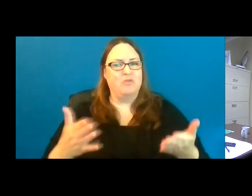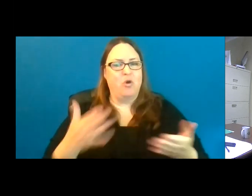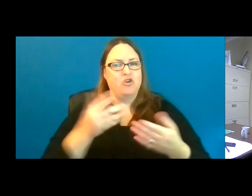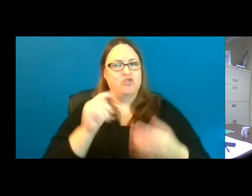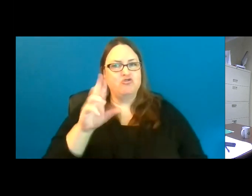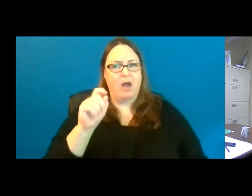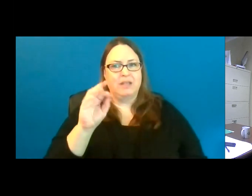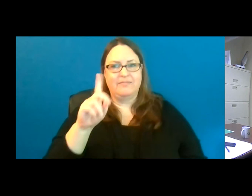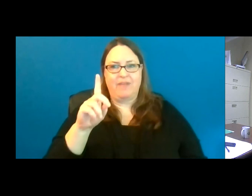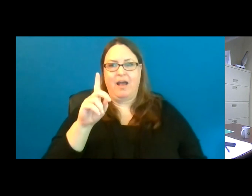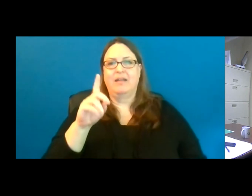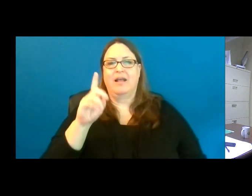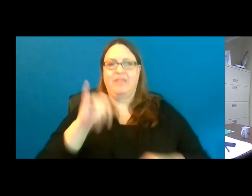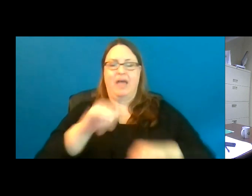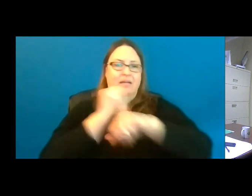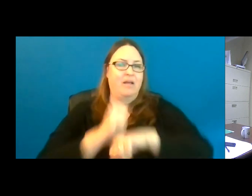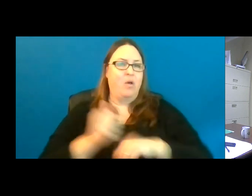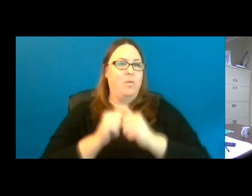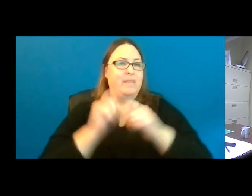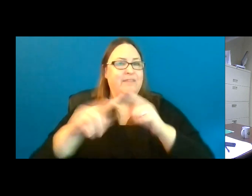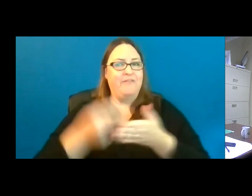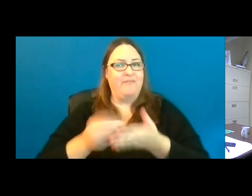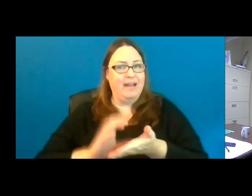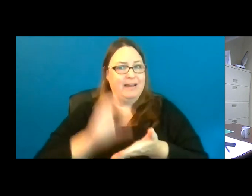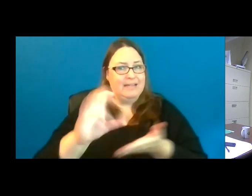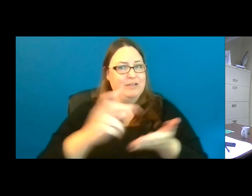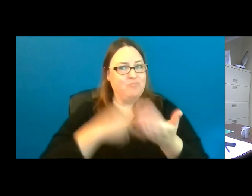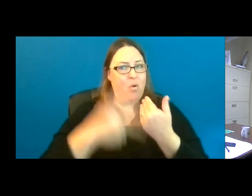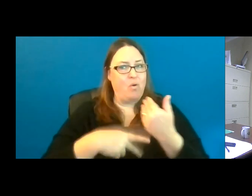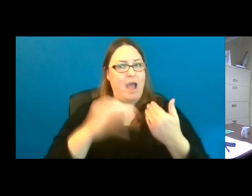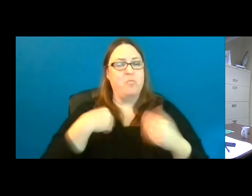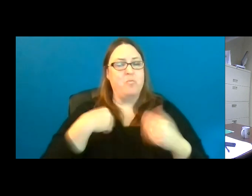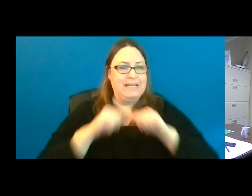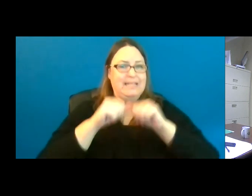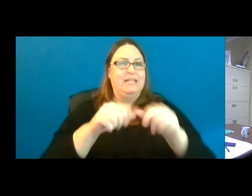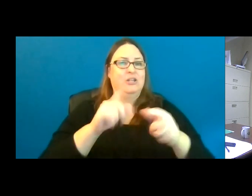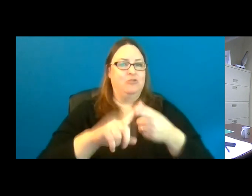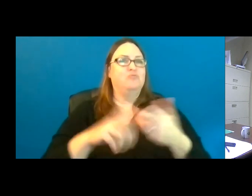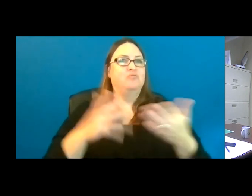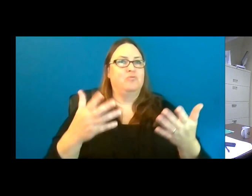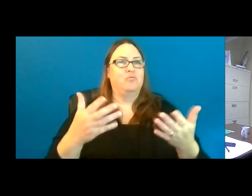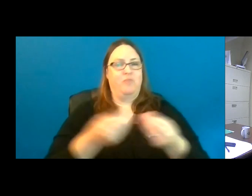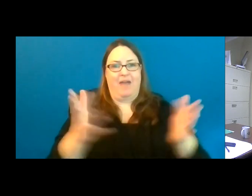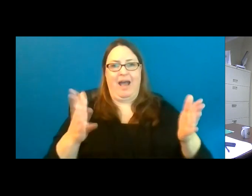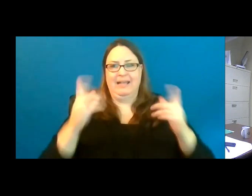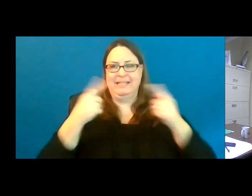with these different funding programs and how we can continue to provide accessible recreation throughout the State of Michigan.